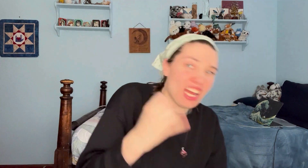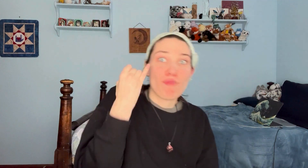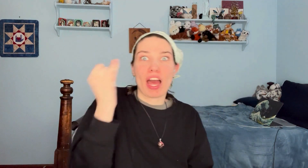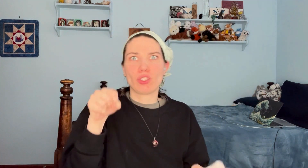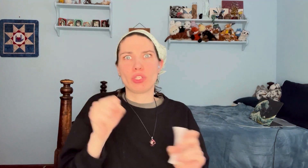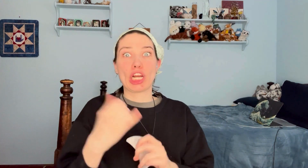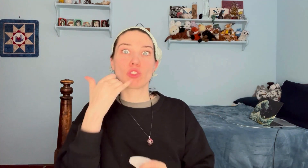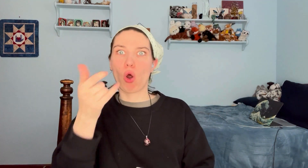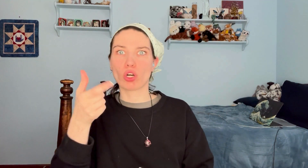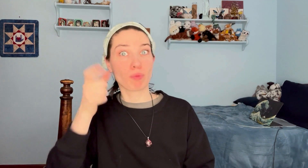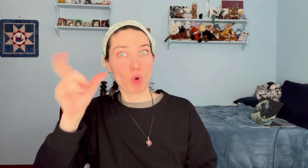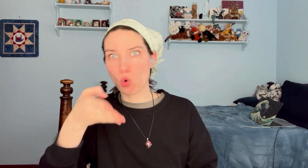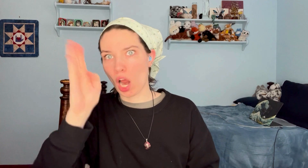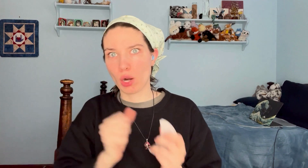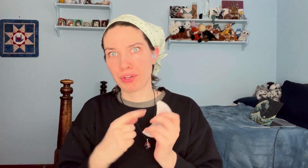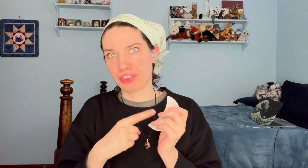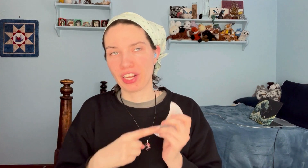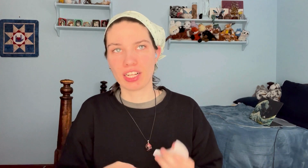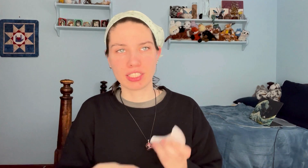Imagine if you can call the moon goddess with this